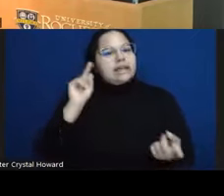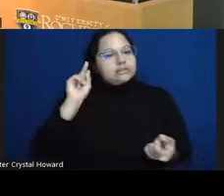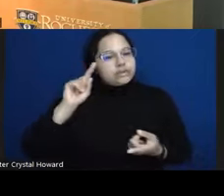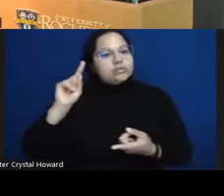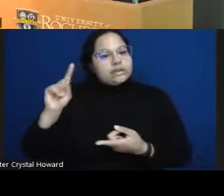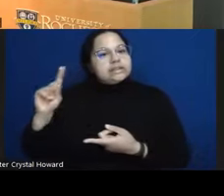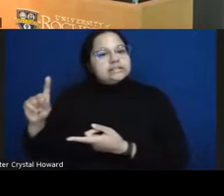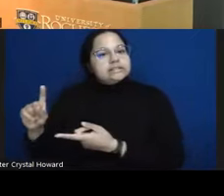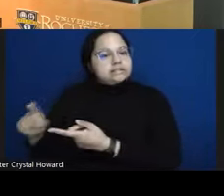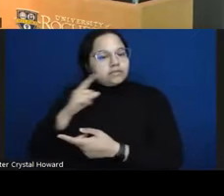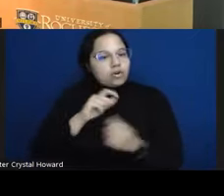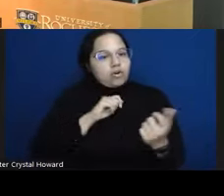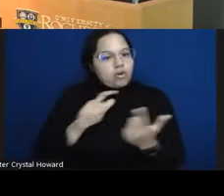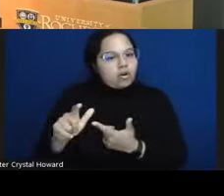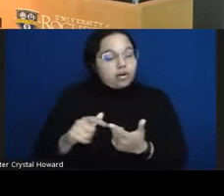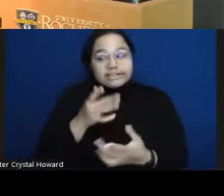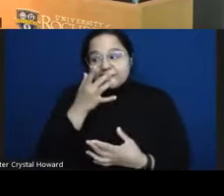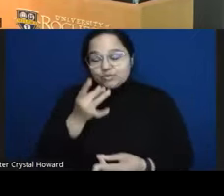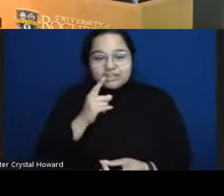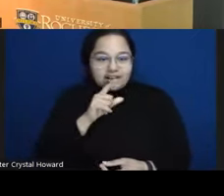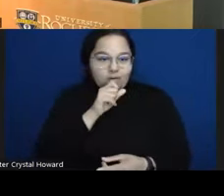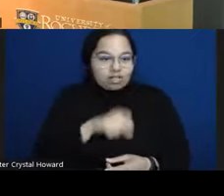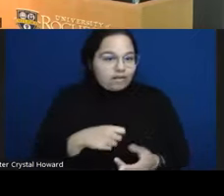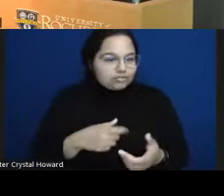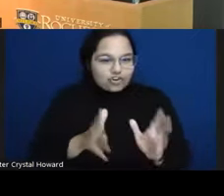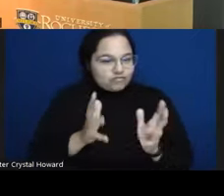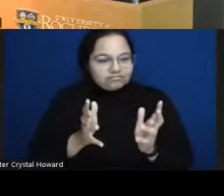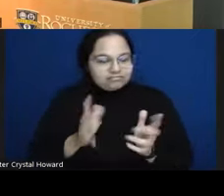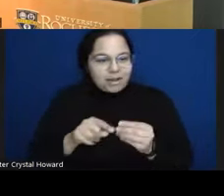and I would love to chat about this with some of y'all in the future the only one that was